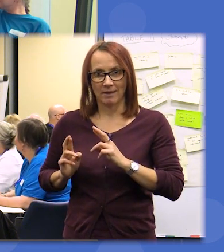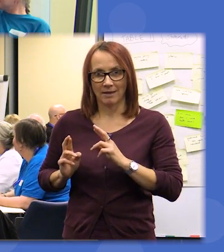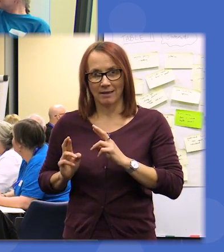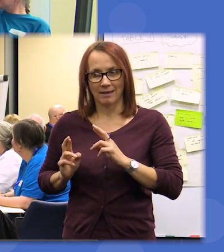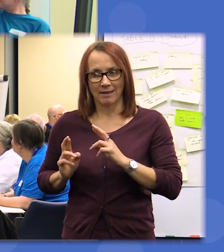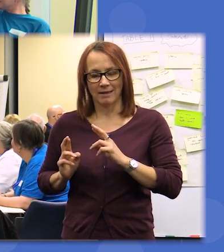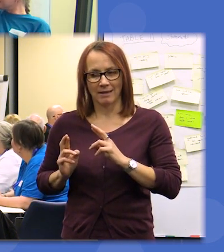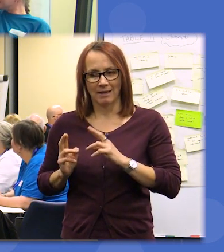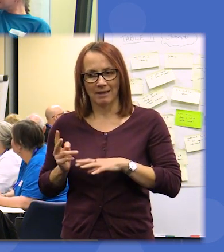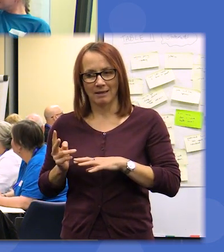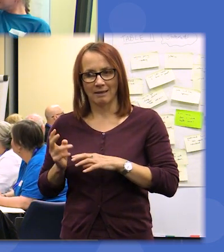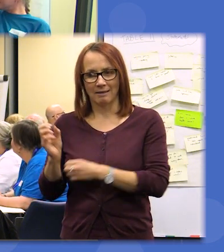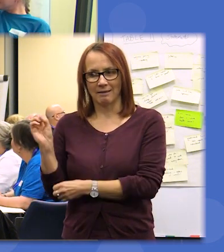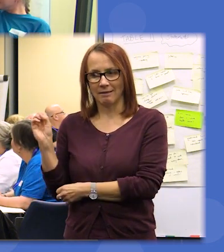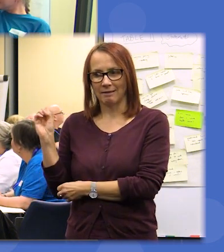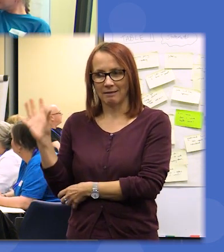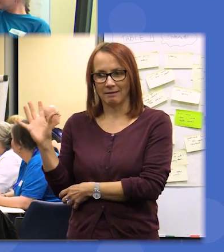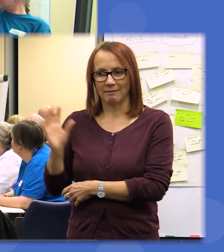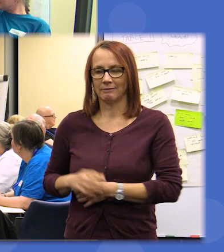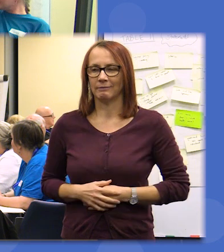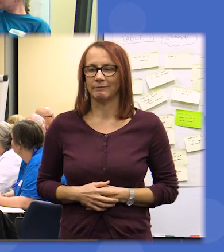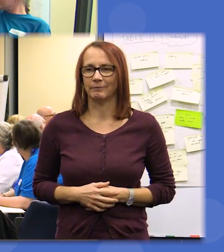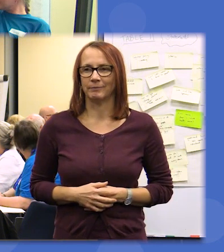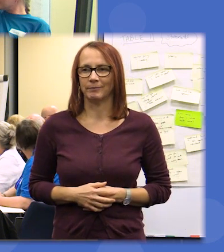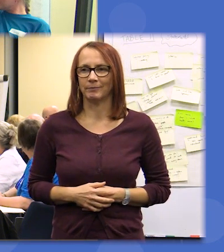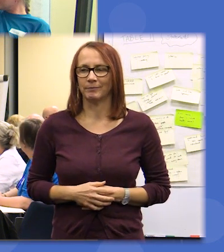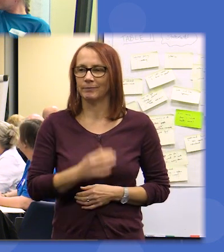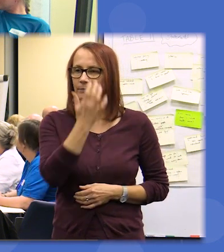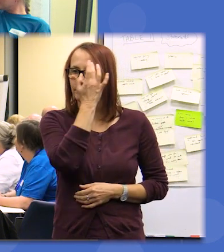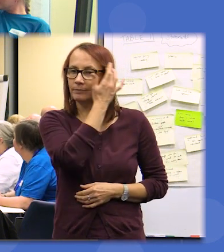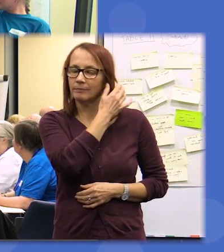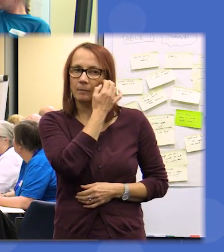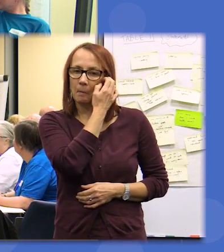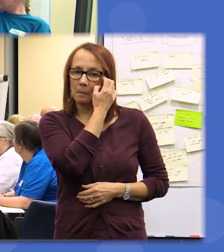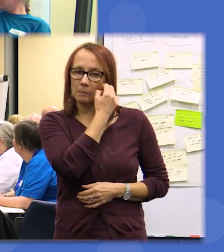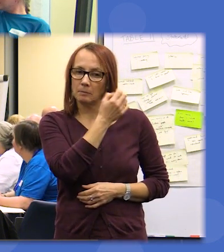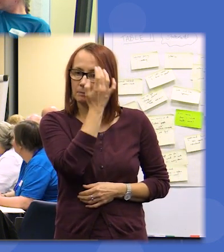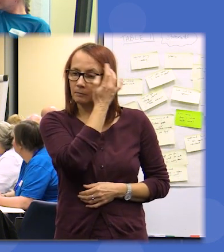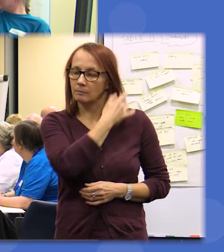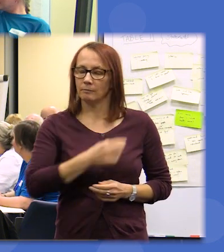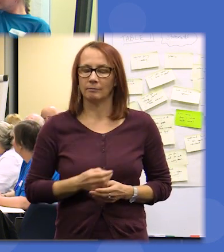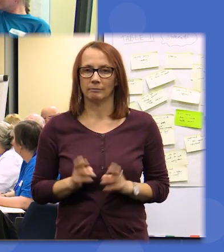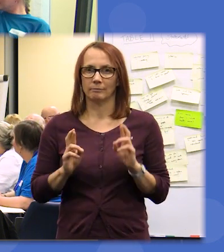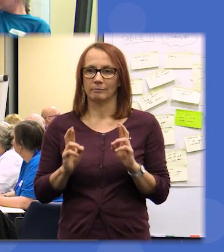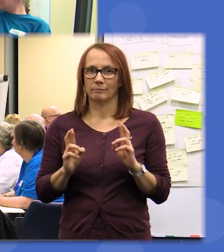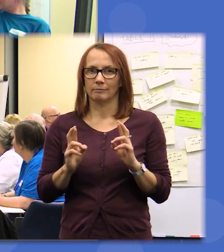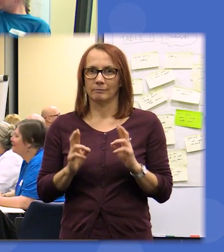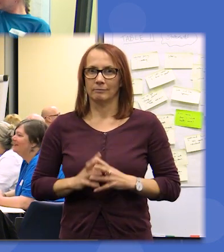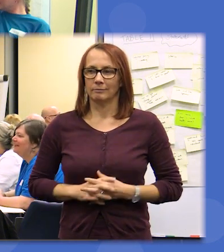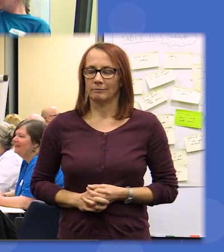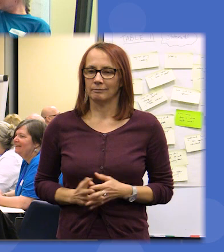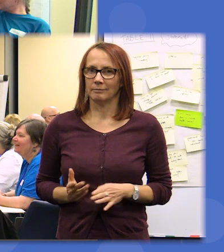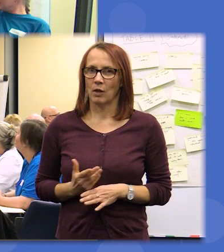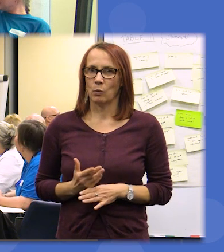get up on the screen so fingers crossed this is taking longer and I can't keep